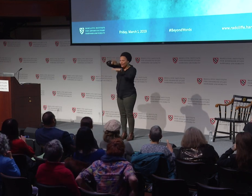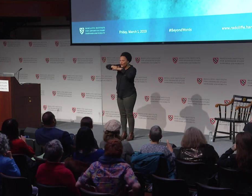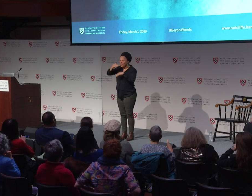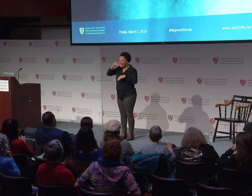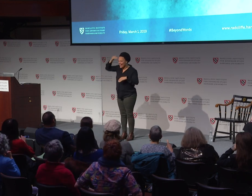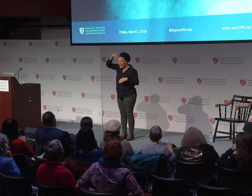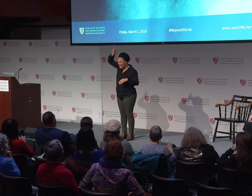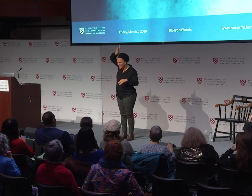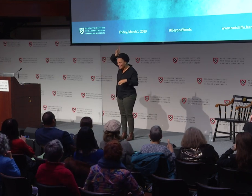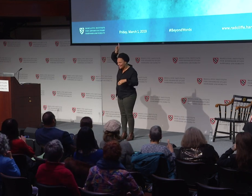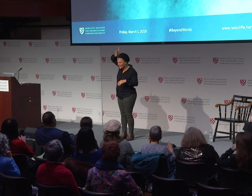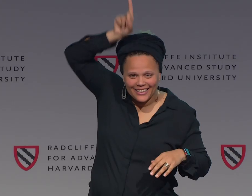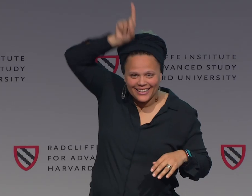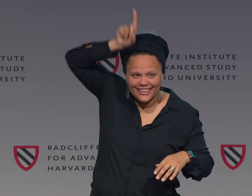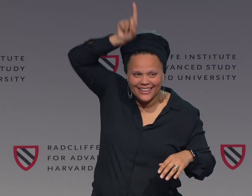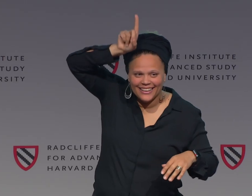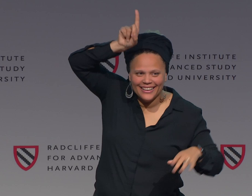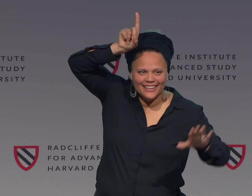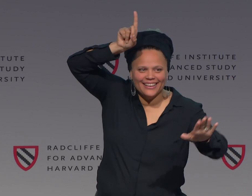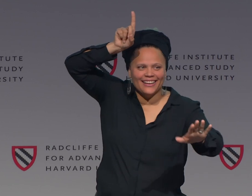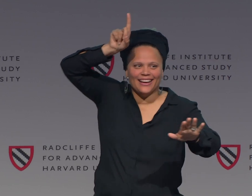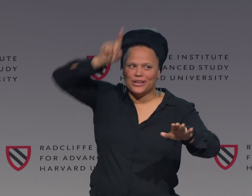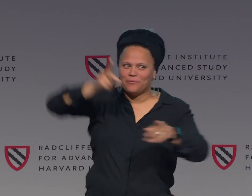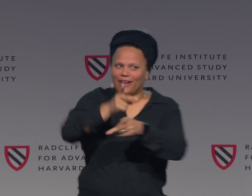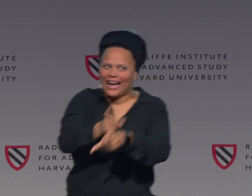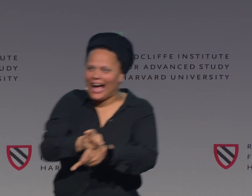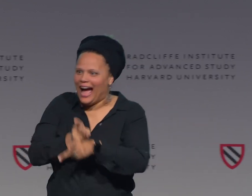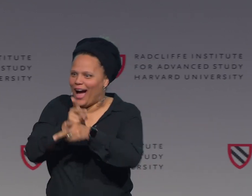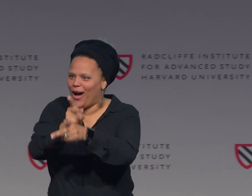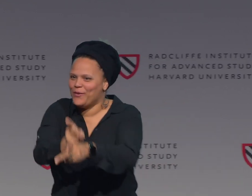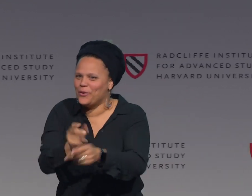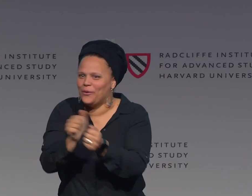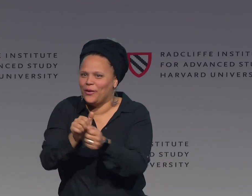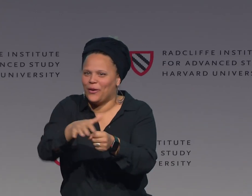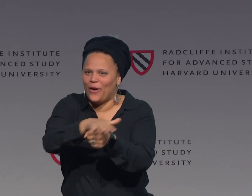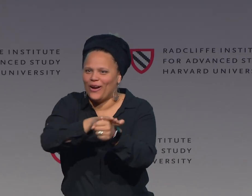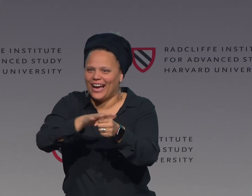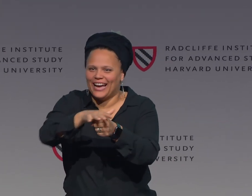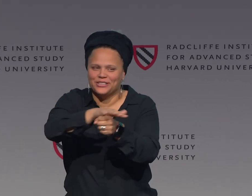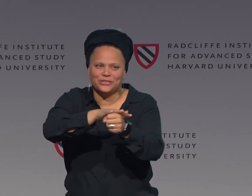would mean you're walking on the head. Be careful with the location.